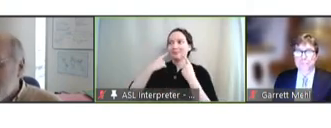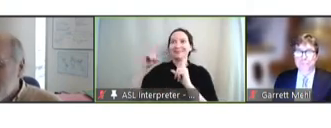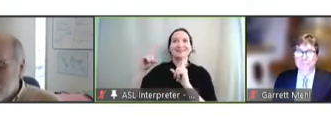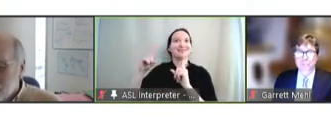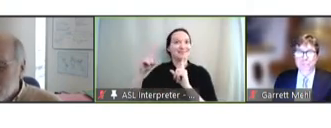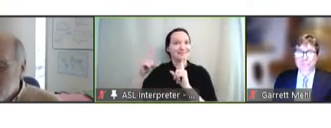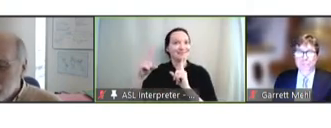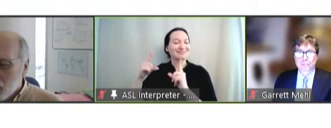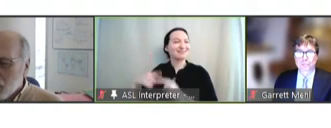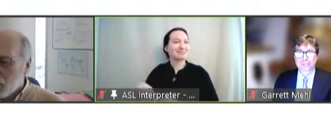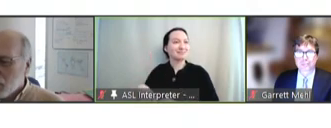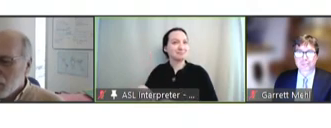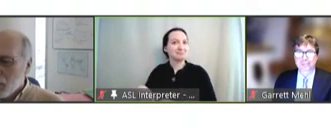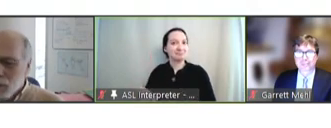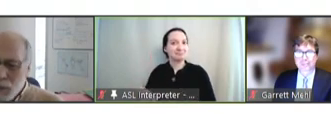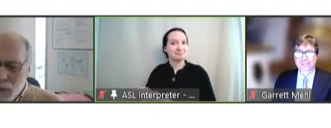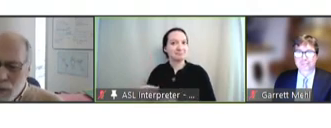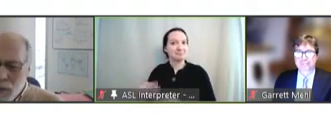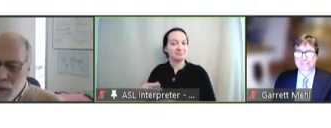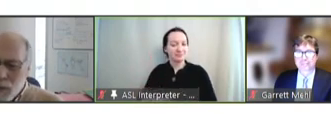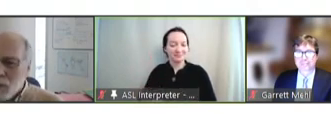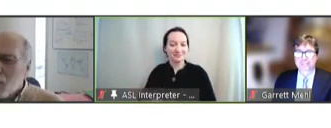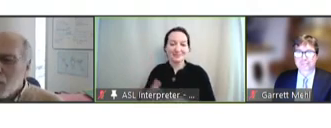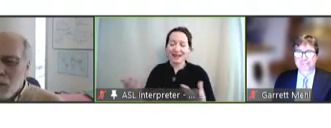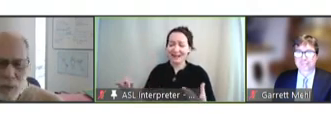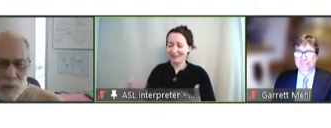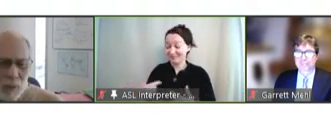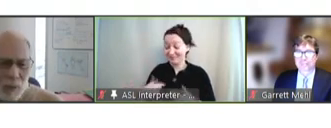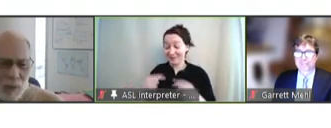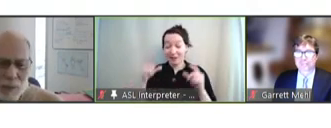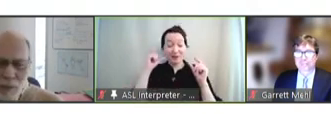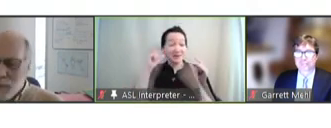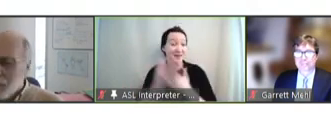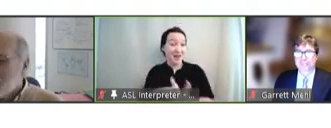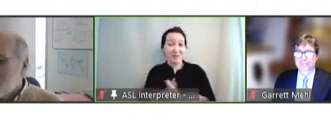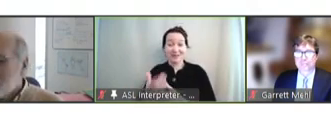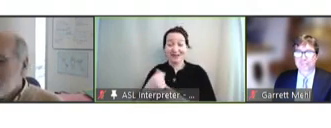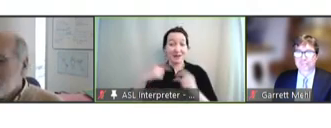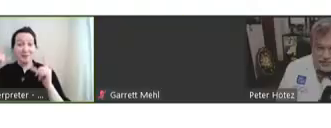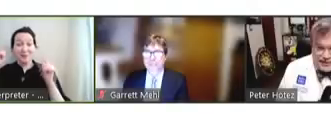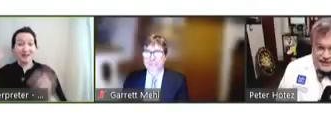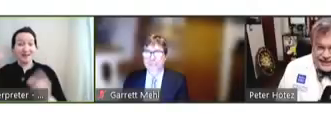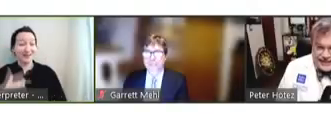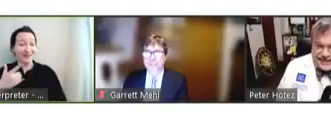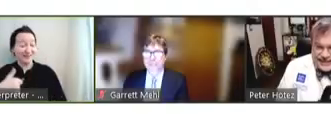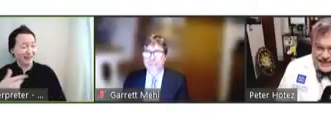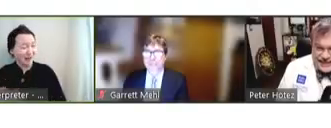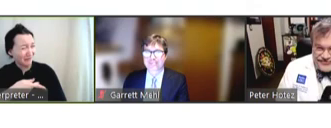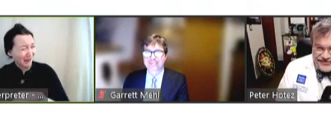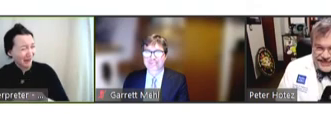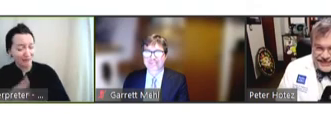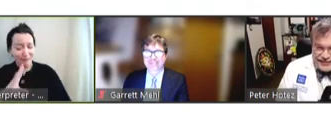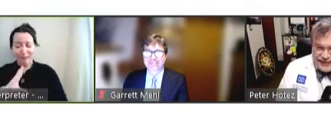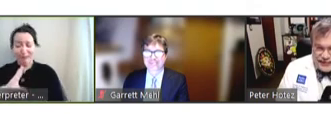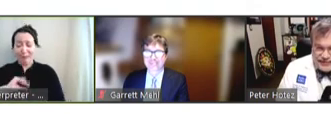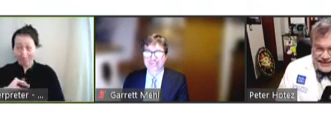Peter Hotez: Well, I wake up every morning feeling like I'm a failure because the problem is,